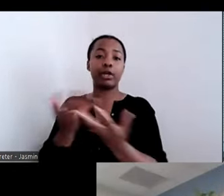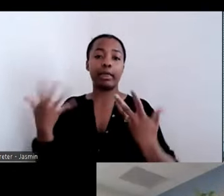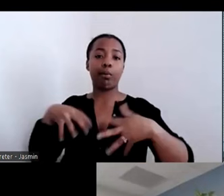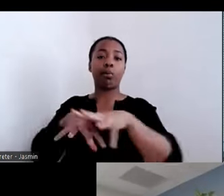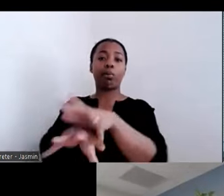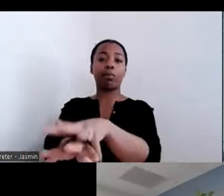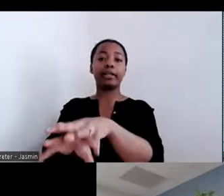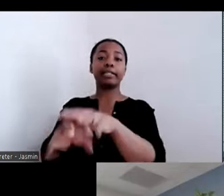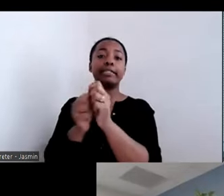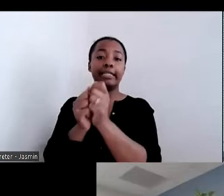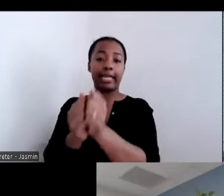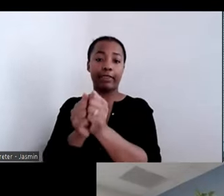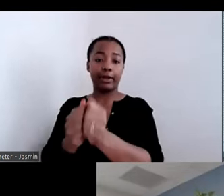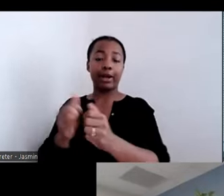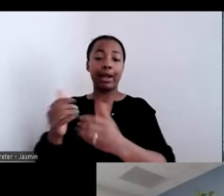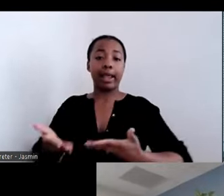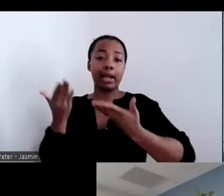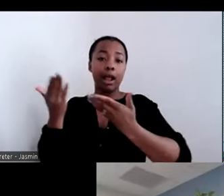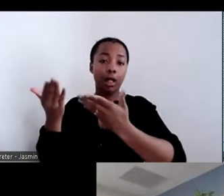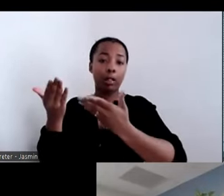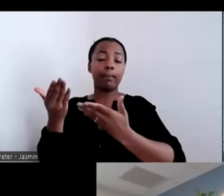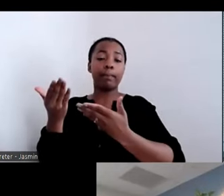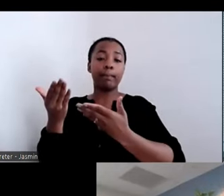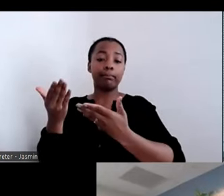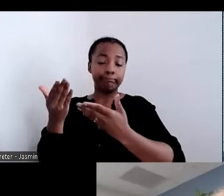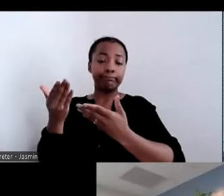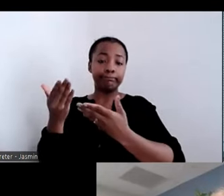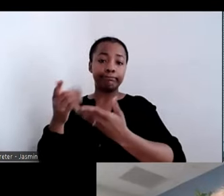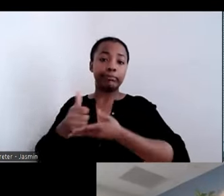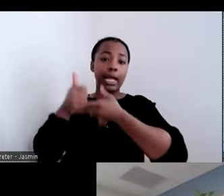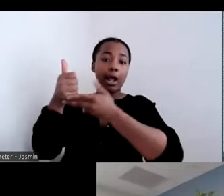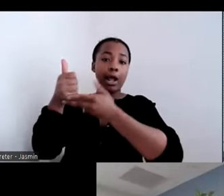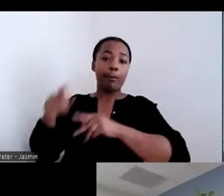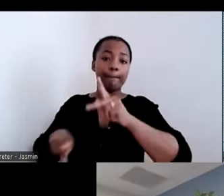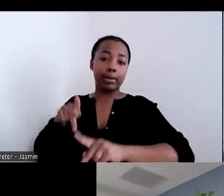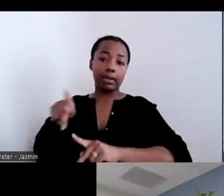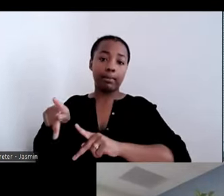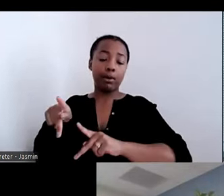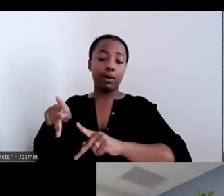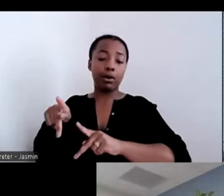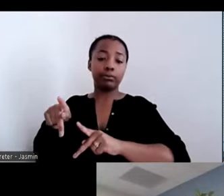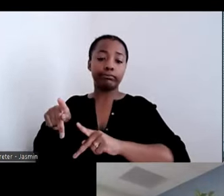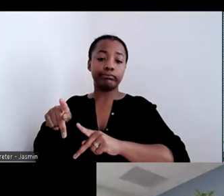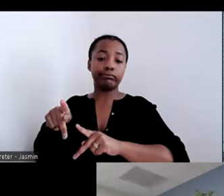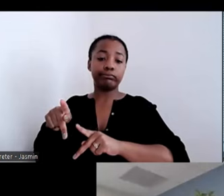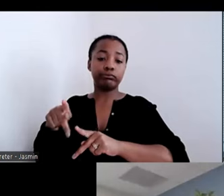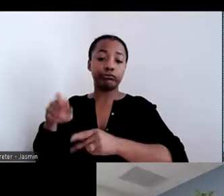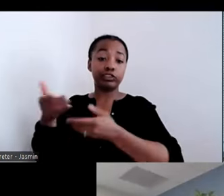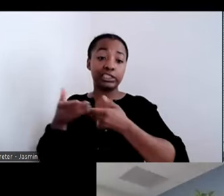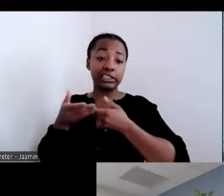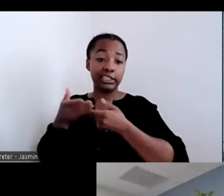services and how people experience services. Go ahead; I'm sorry.